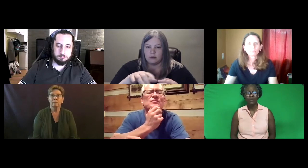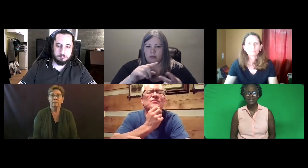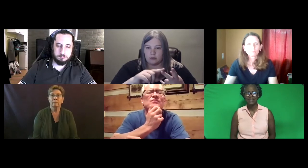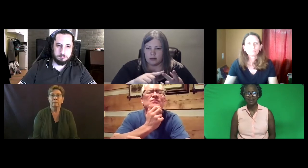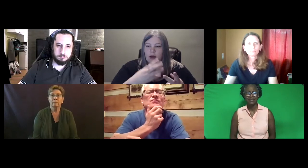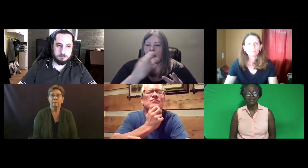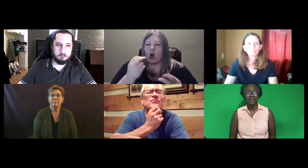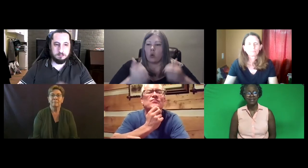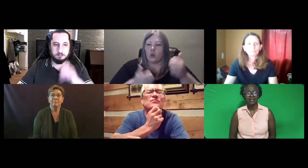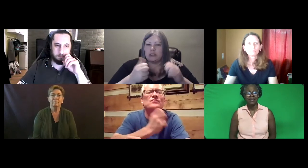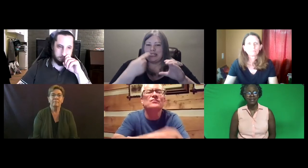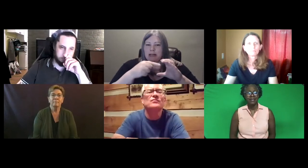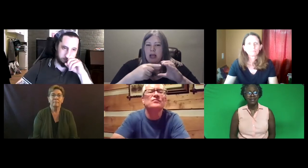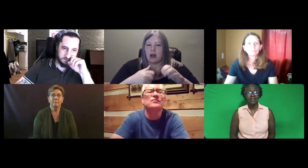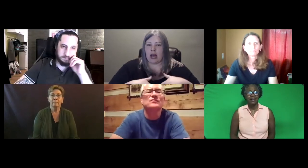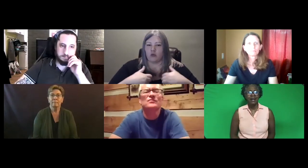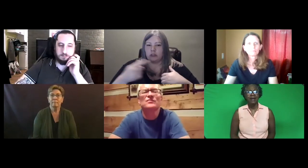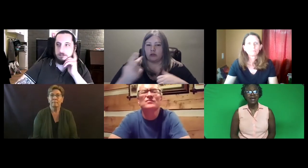What is that?